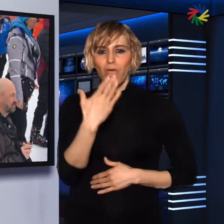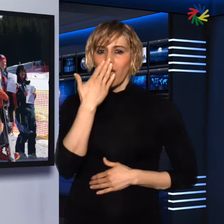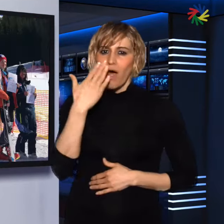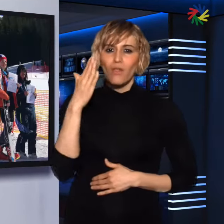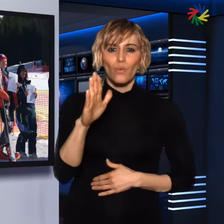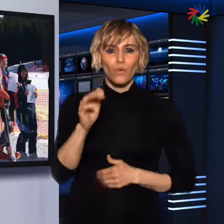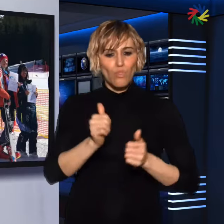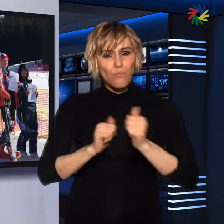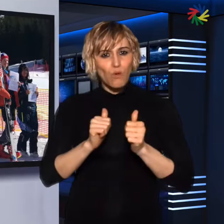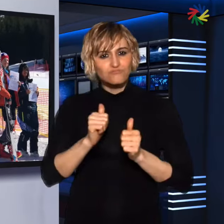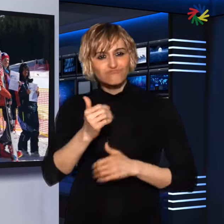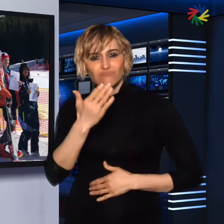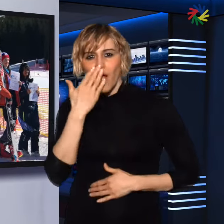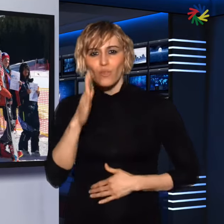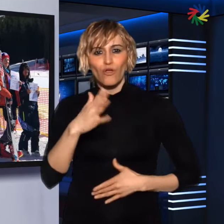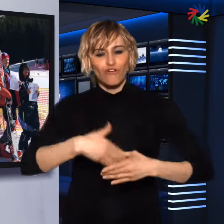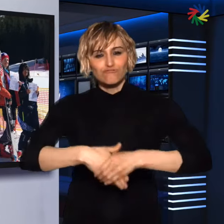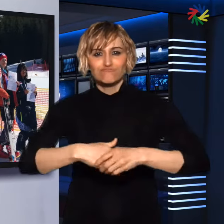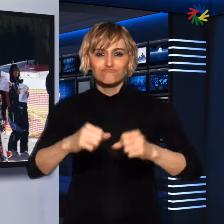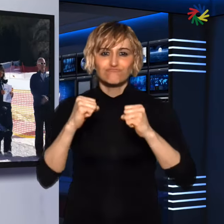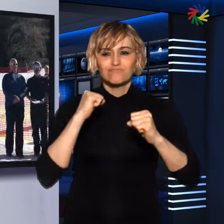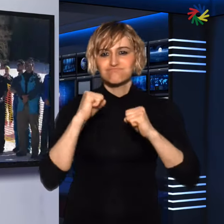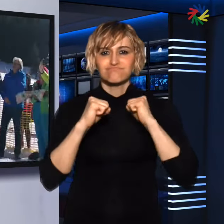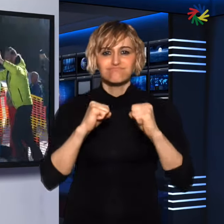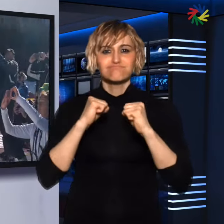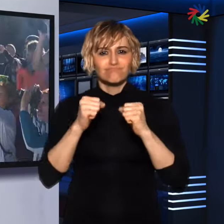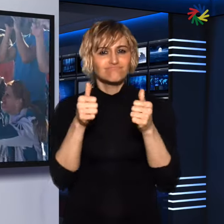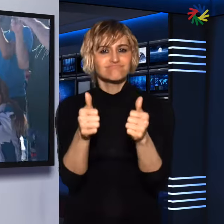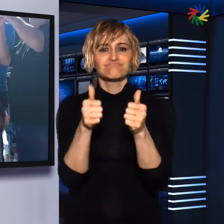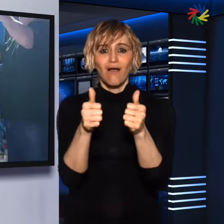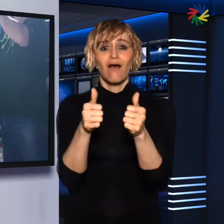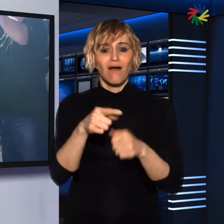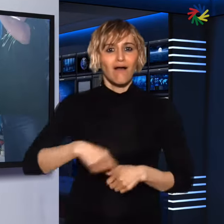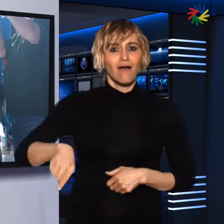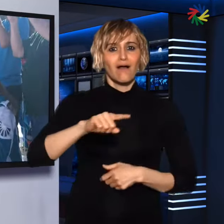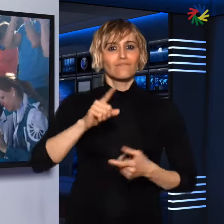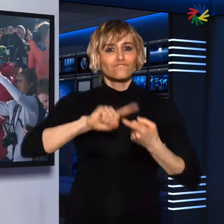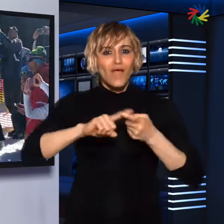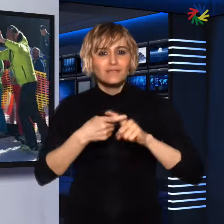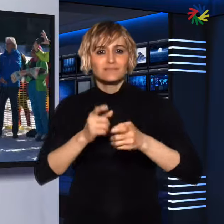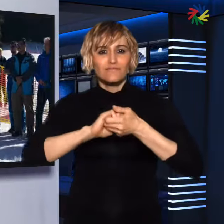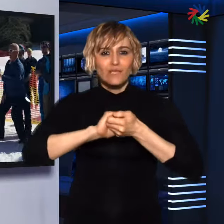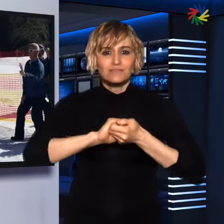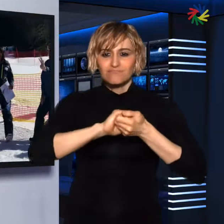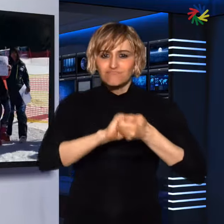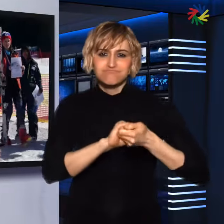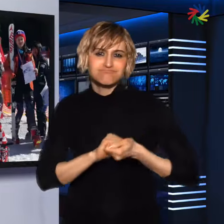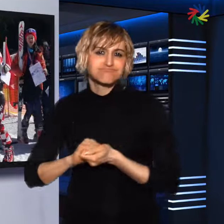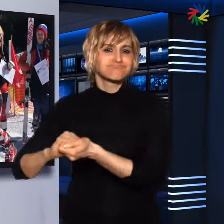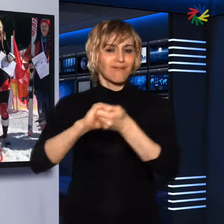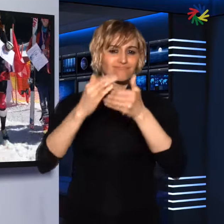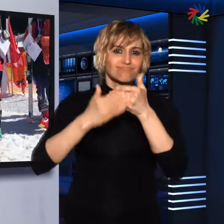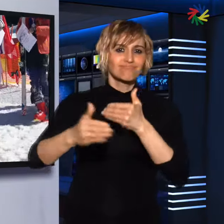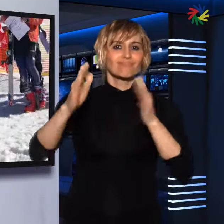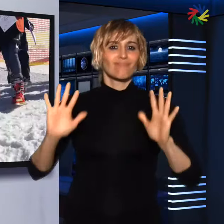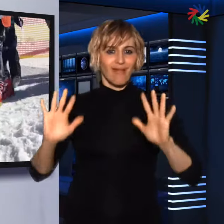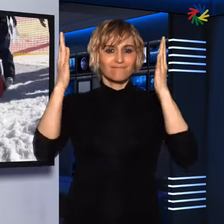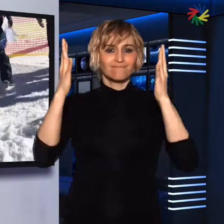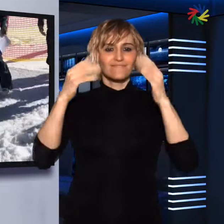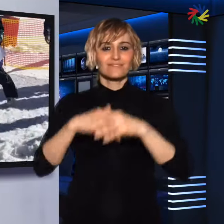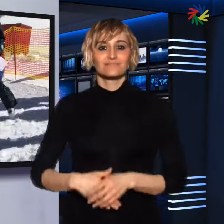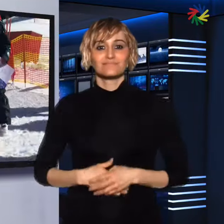and making lifelong friendship.